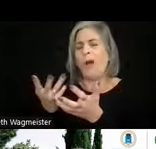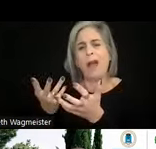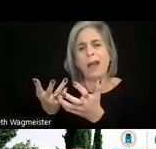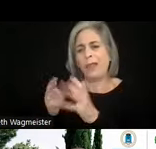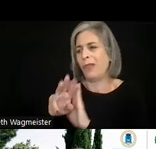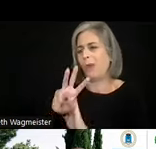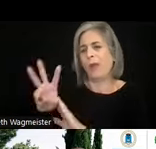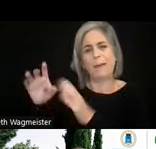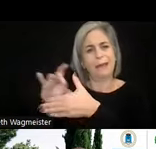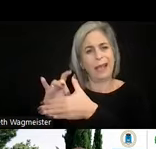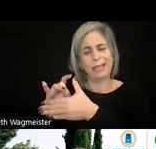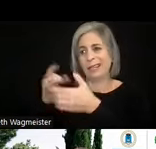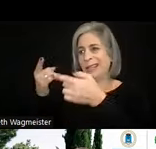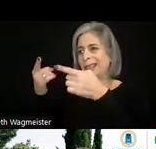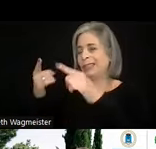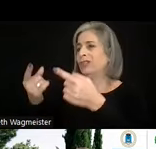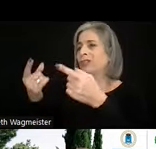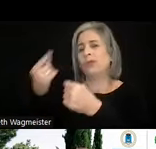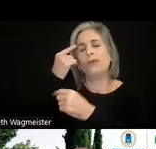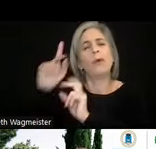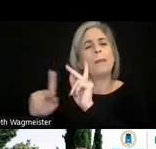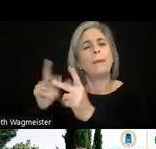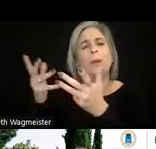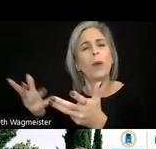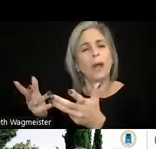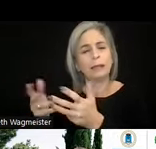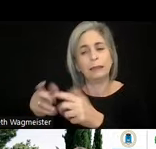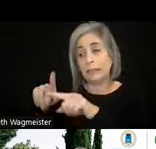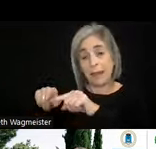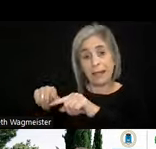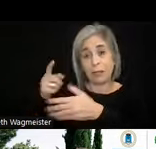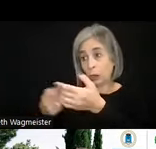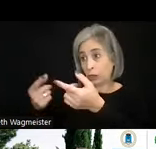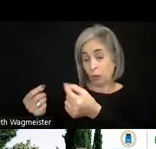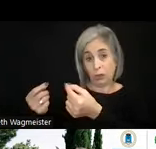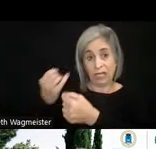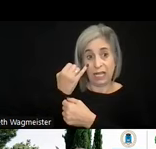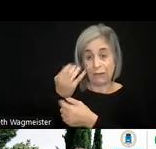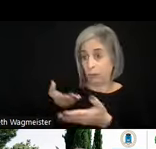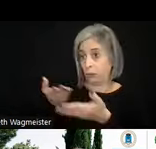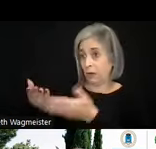content does for people and depending upon what it's doing. If it's providing voice communication,